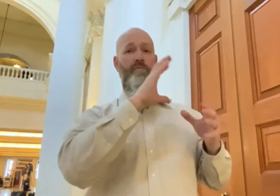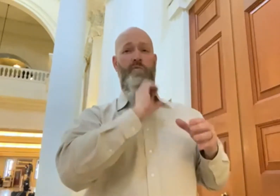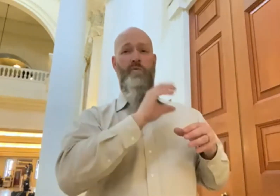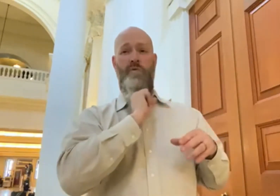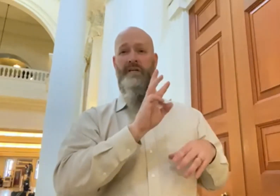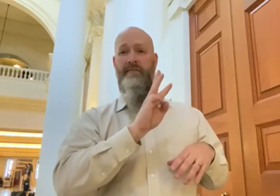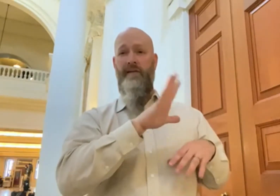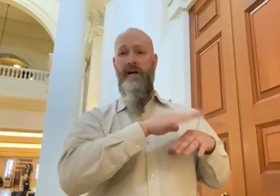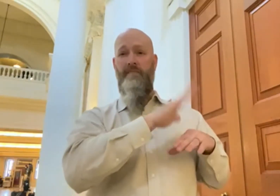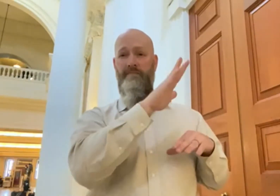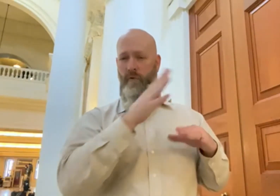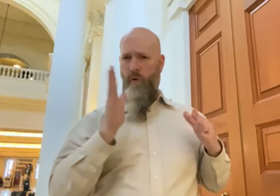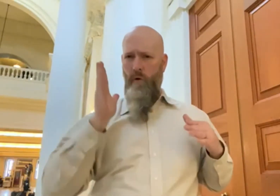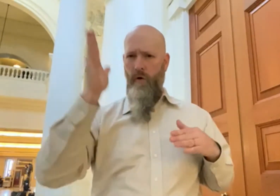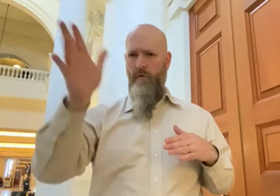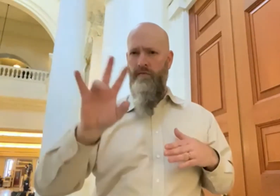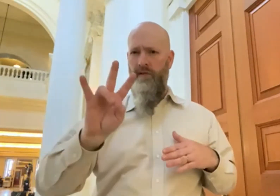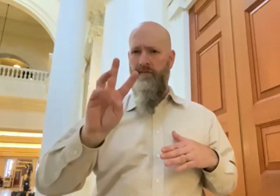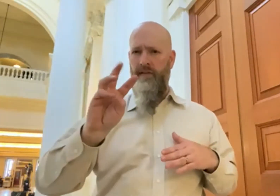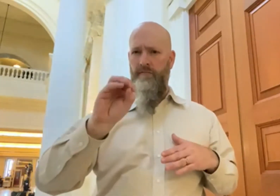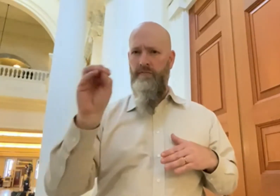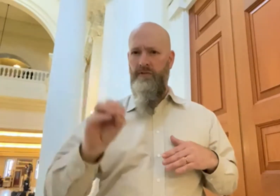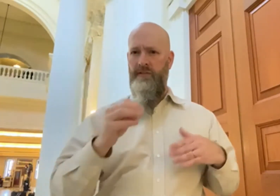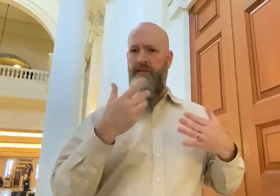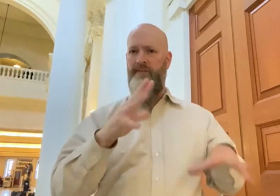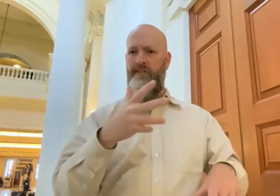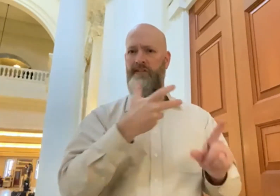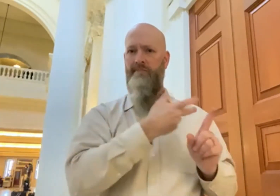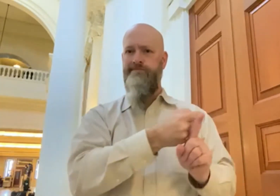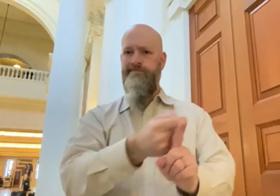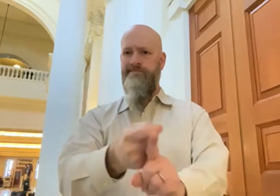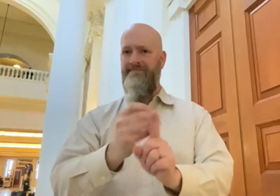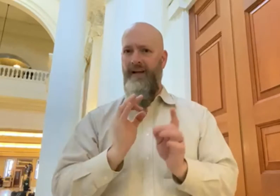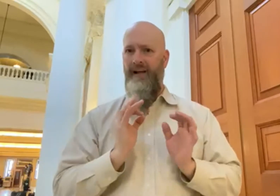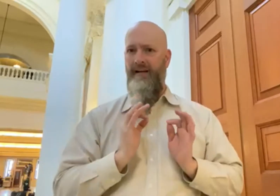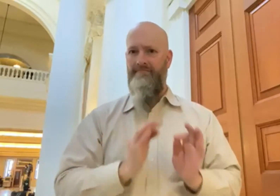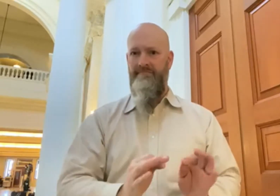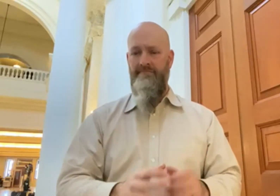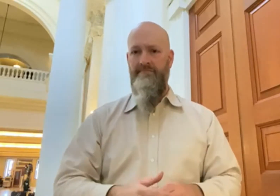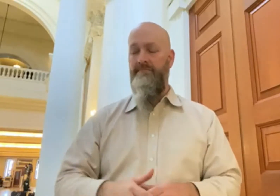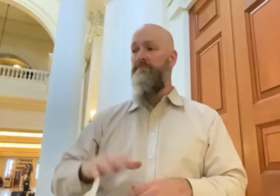over 76 percent of Marylanders at 65 years old have been vaccinated